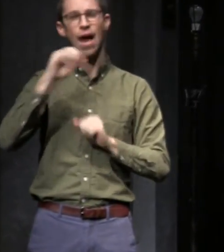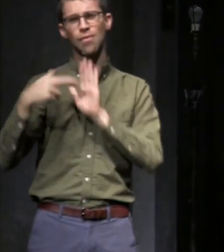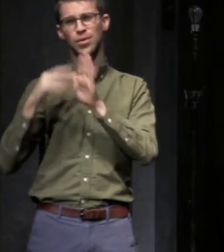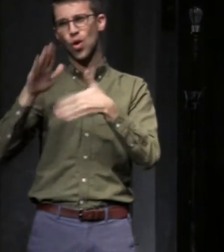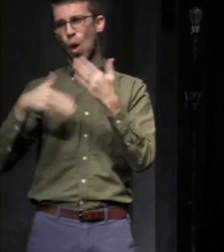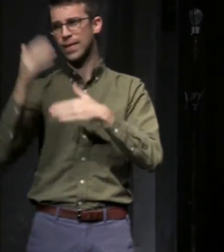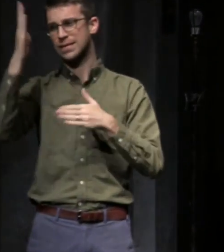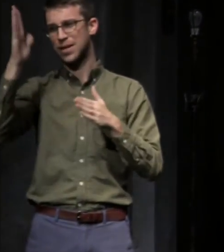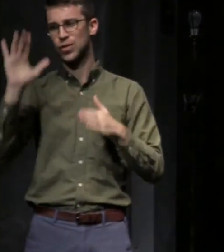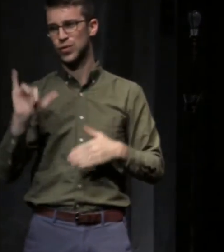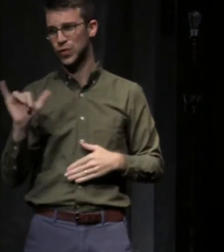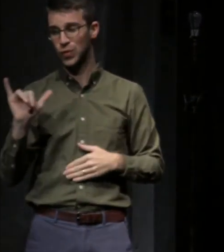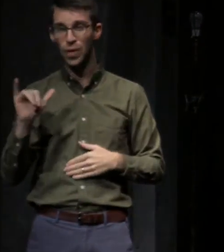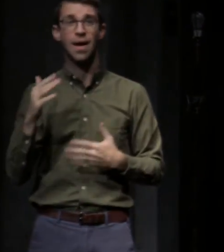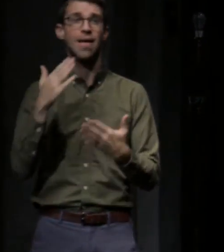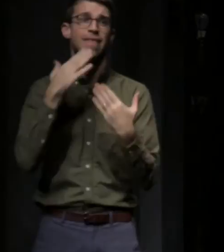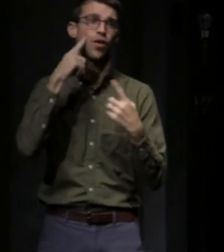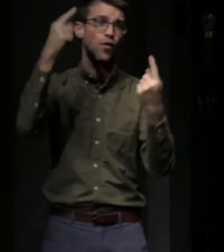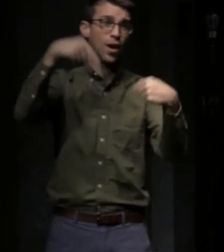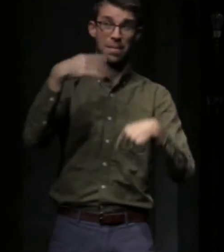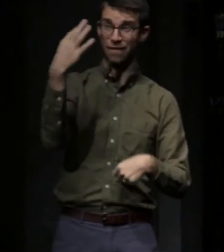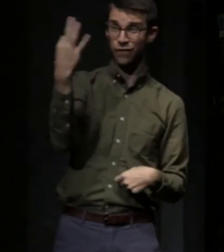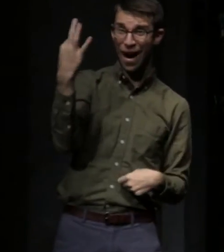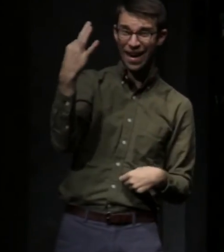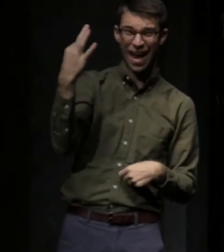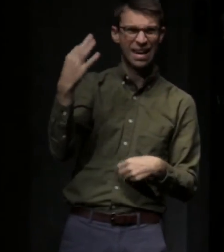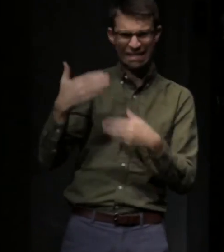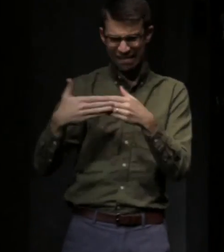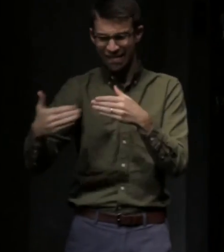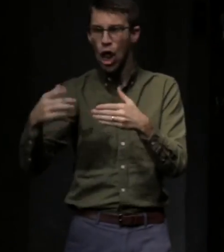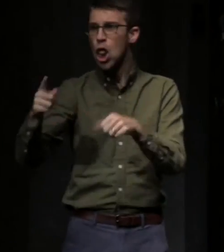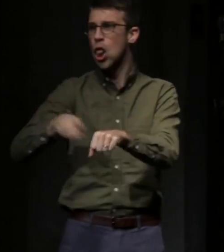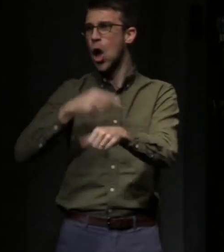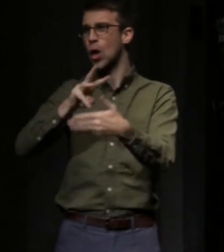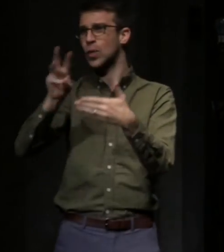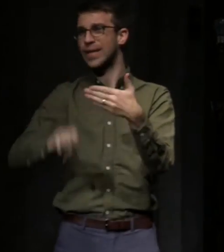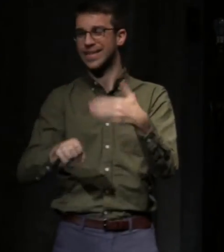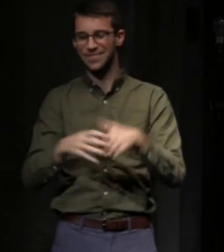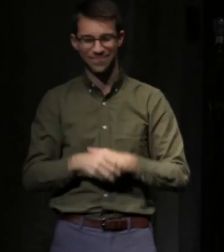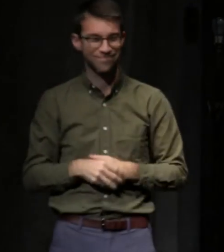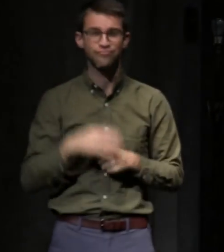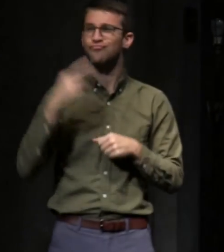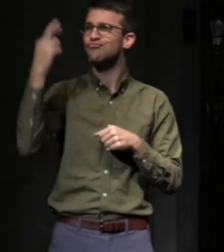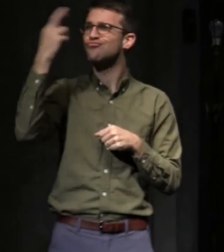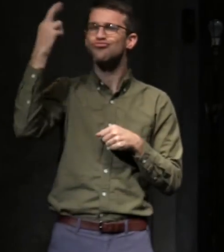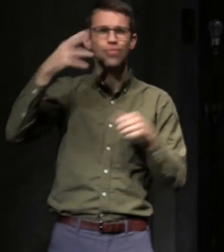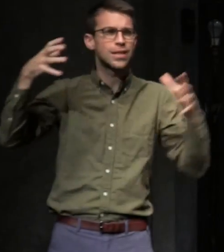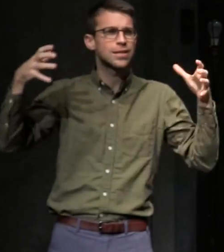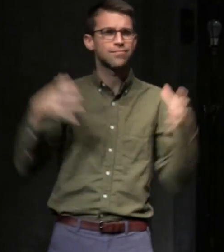being here on a Friday of a long weekend. So why are we here? The truth is I was inspired